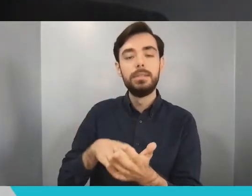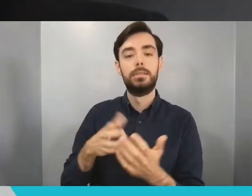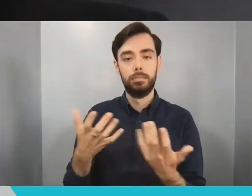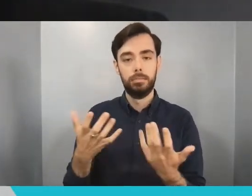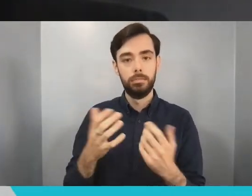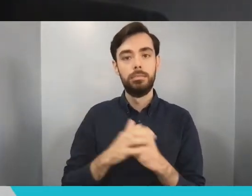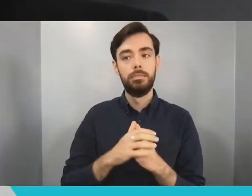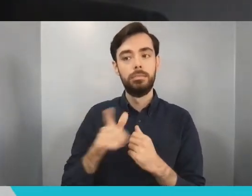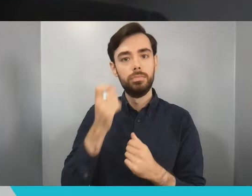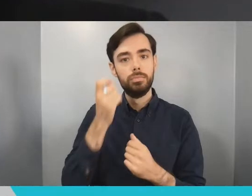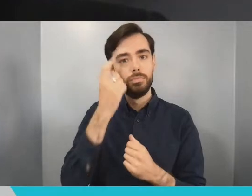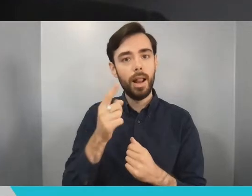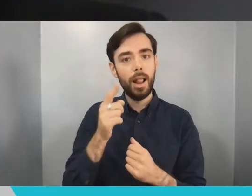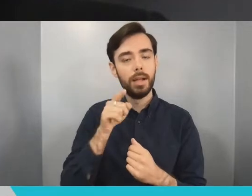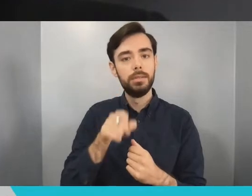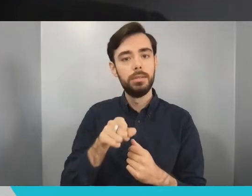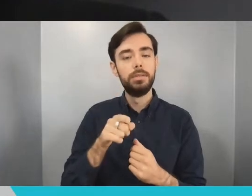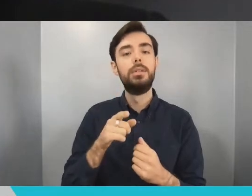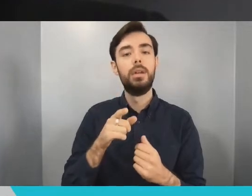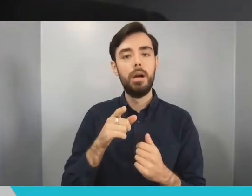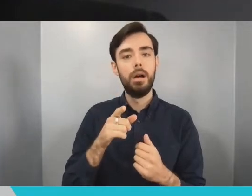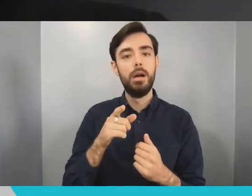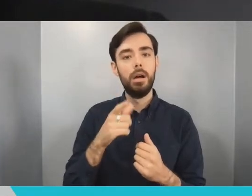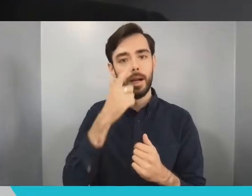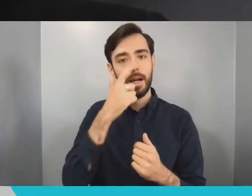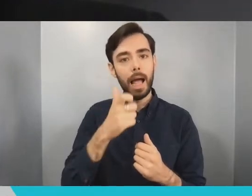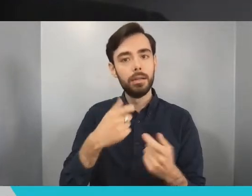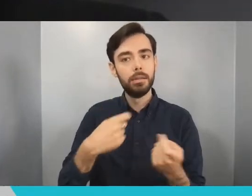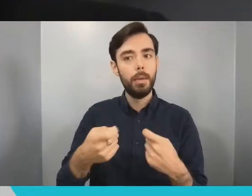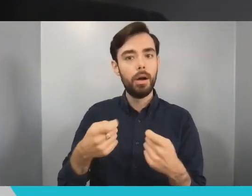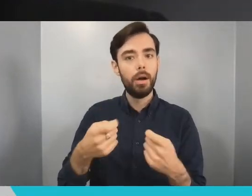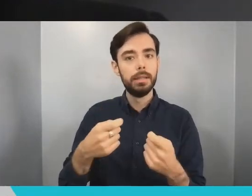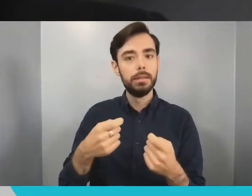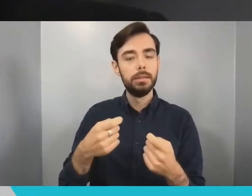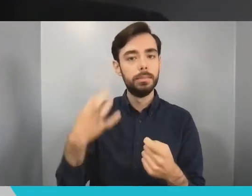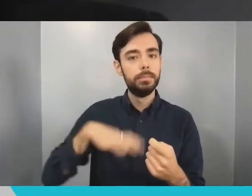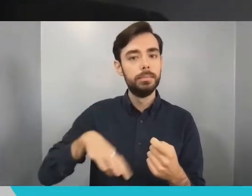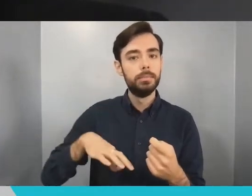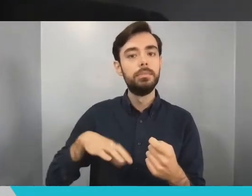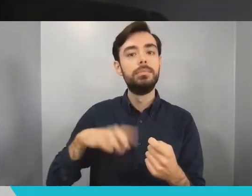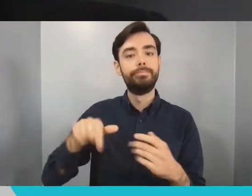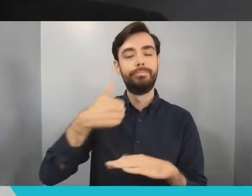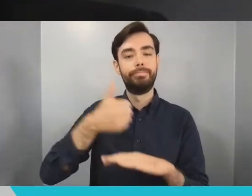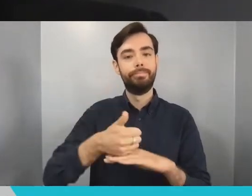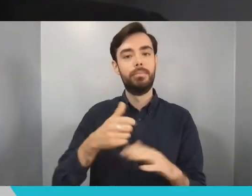in November 2013 and launched the world's first and only mid-air haptics solution.